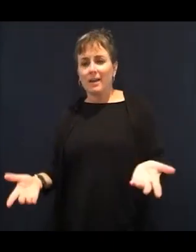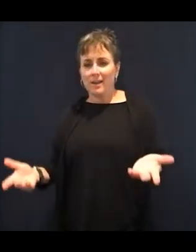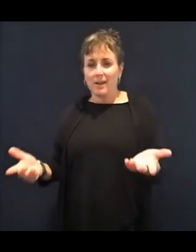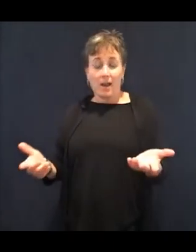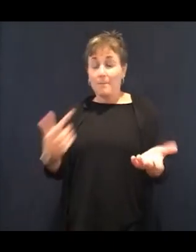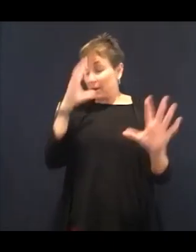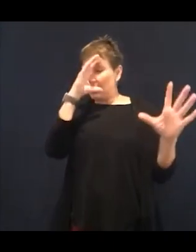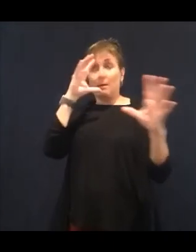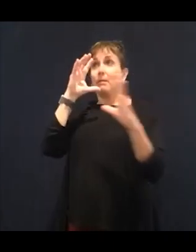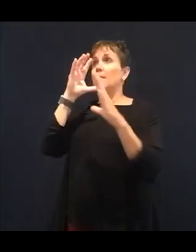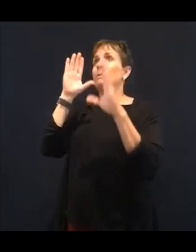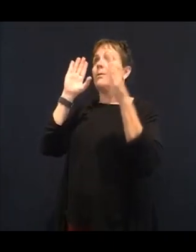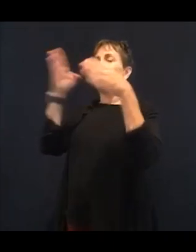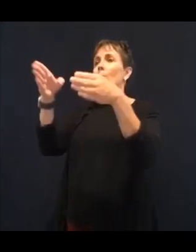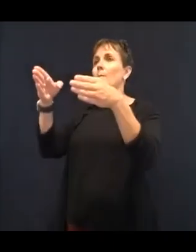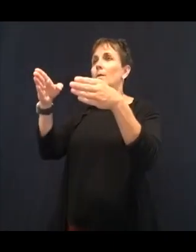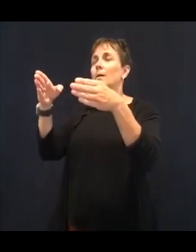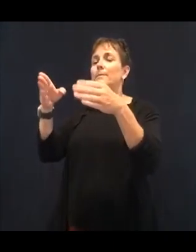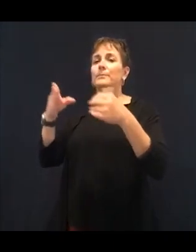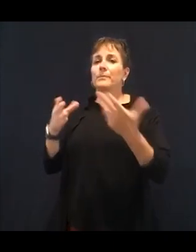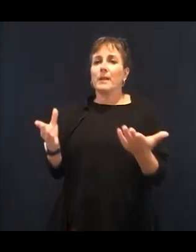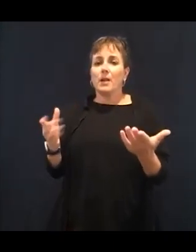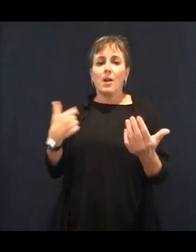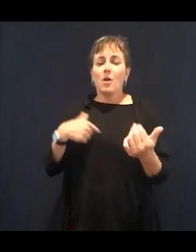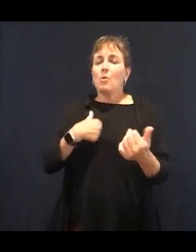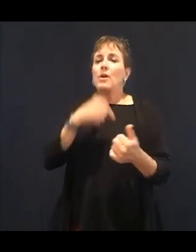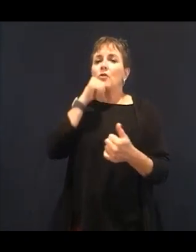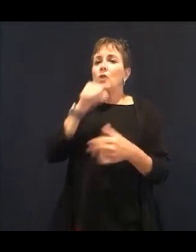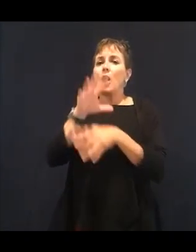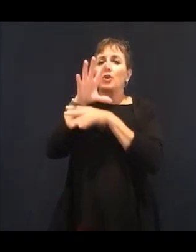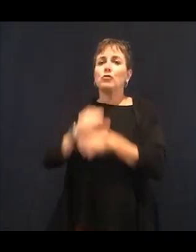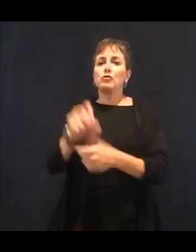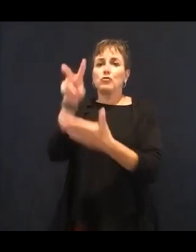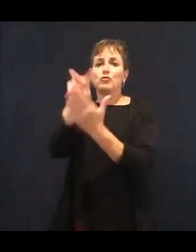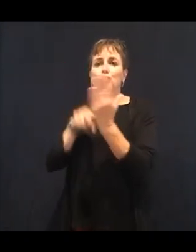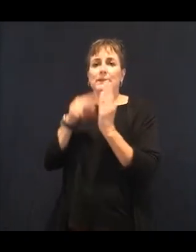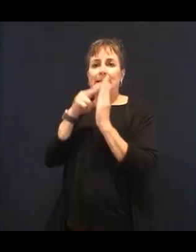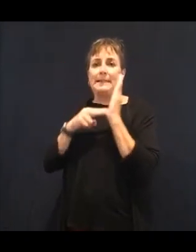and people can have it and people can buy it, it must be safe. Someone did the research